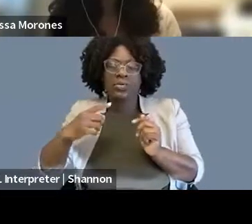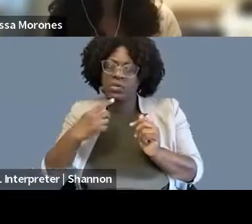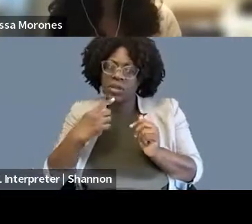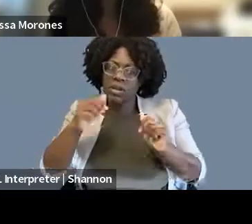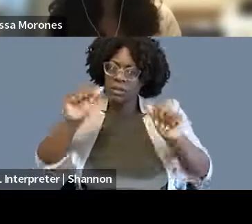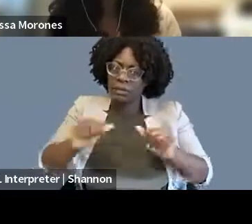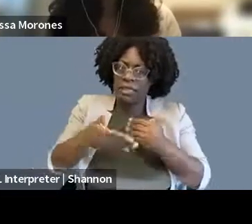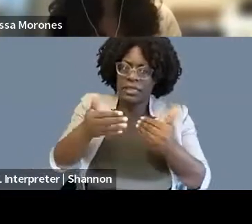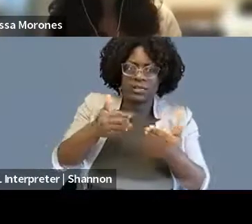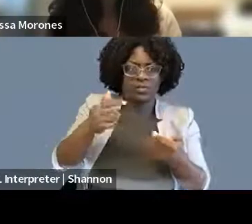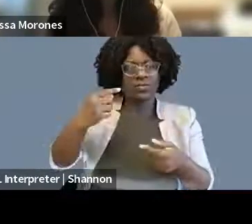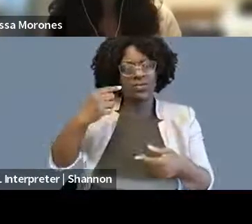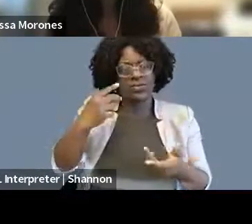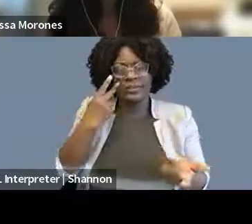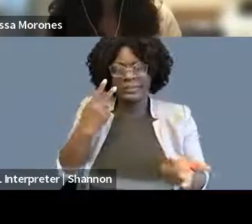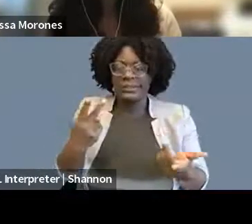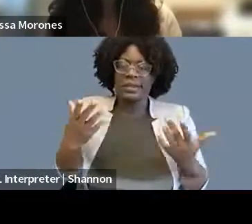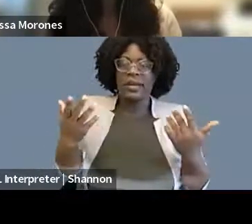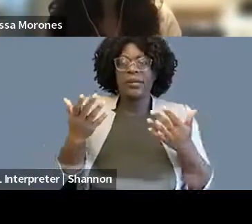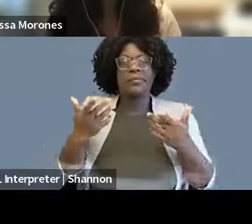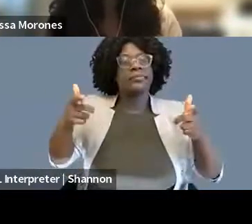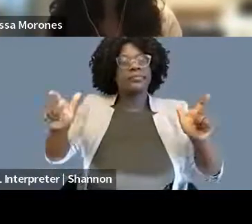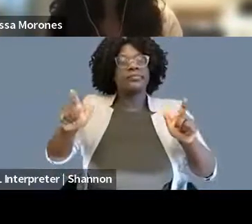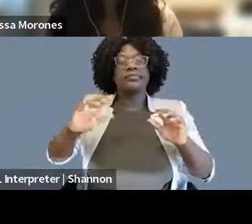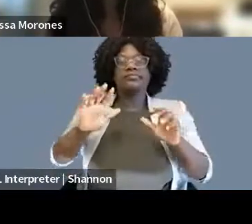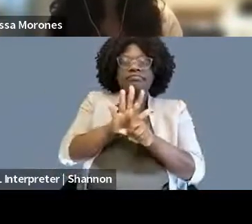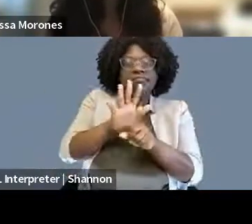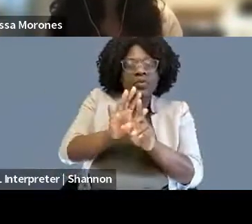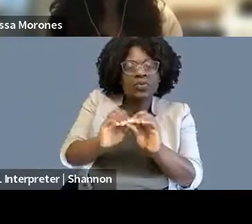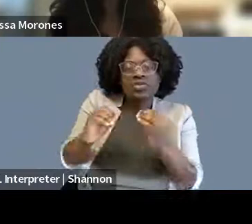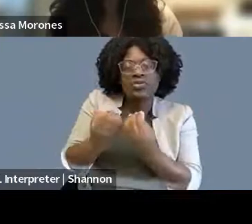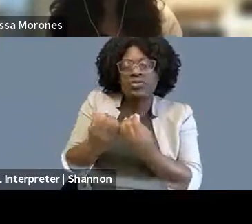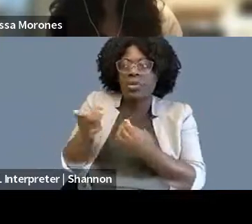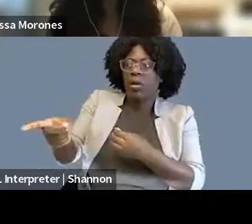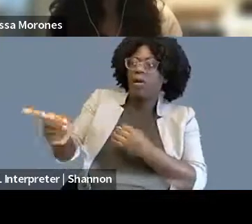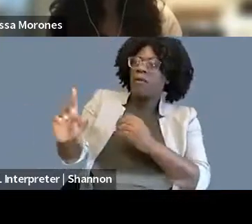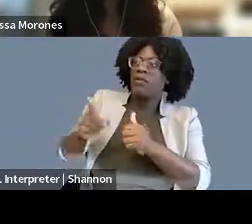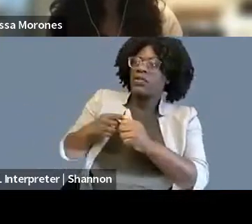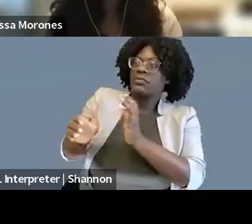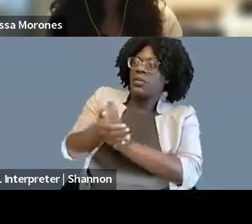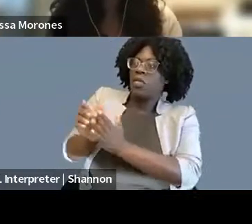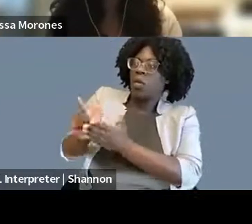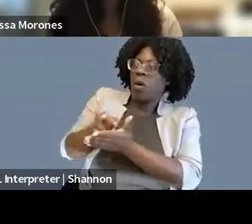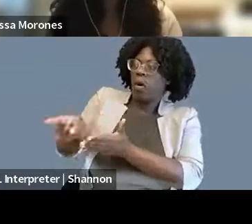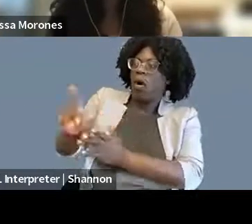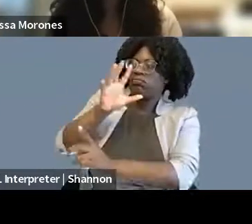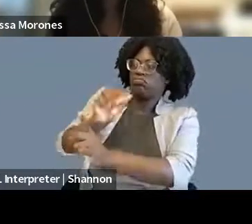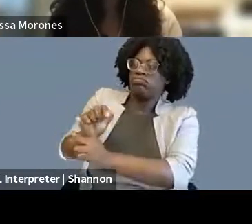and see kind of big organizations. How else would folks find opportunities maybe more local